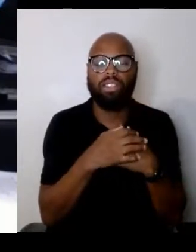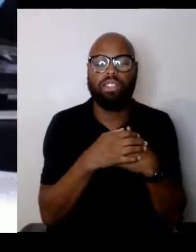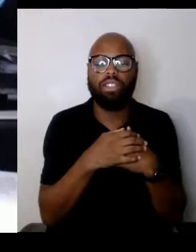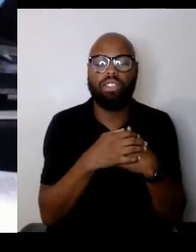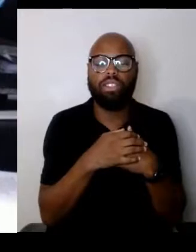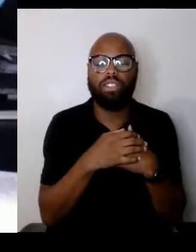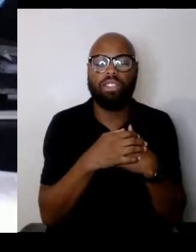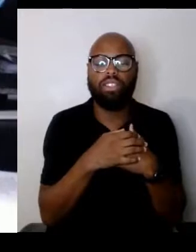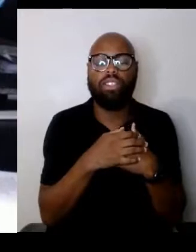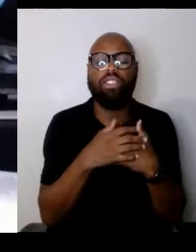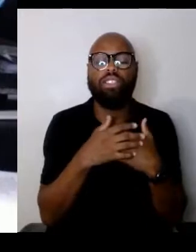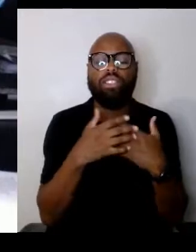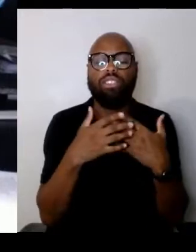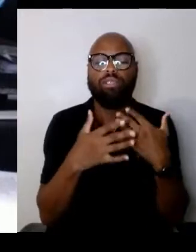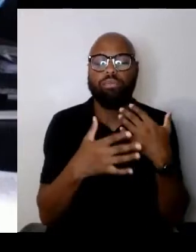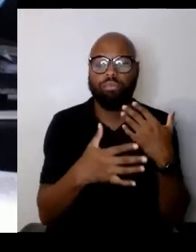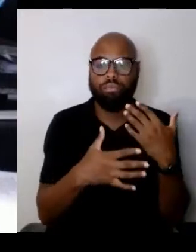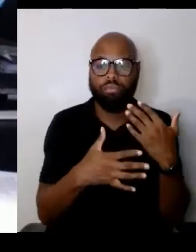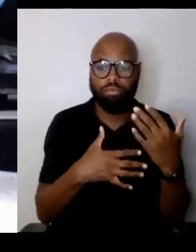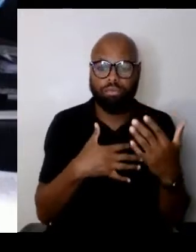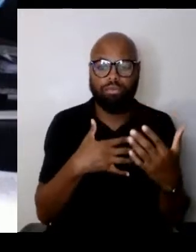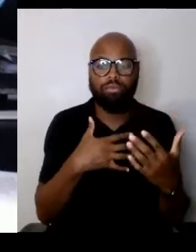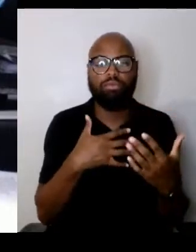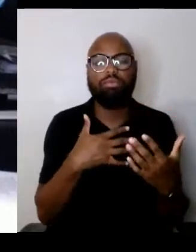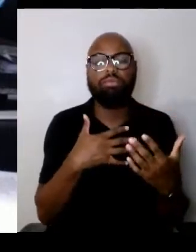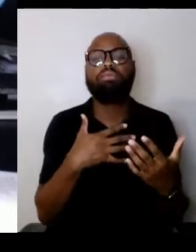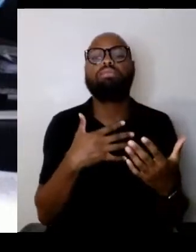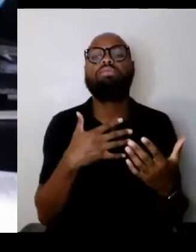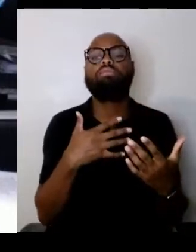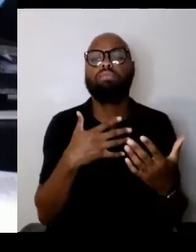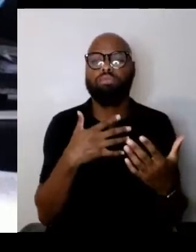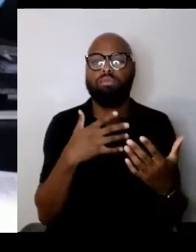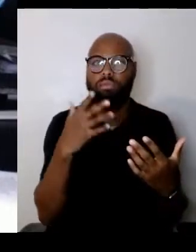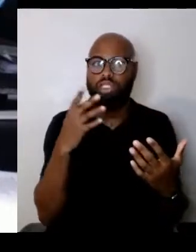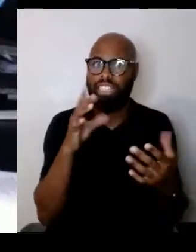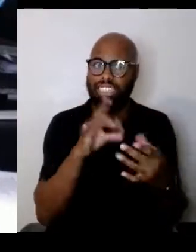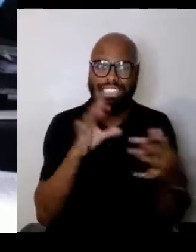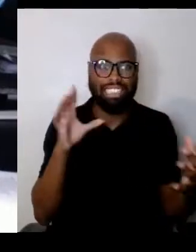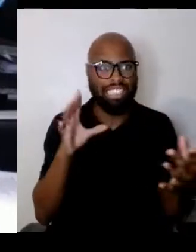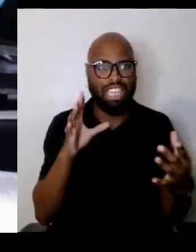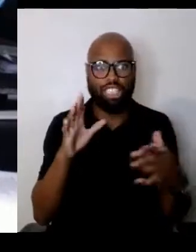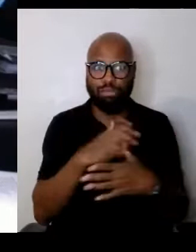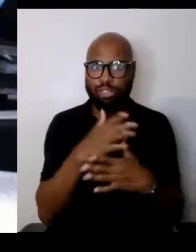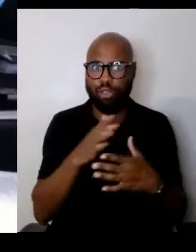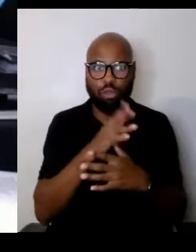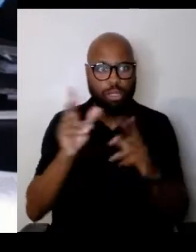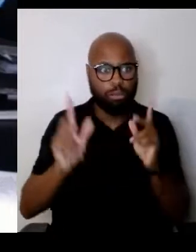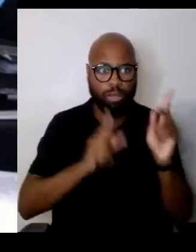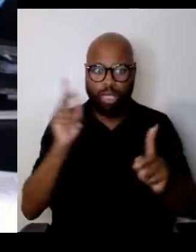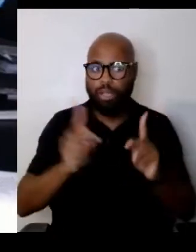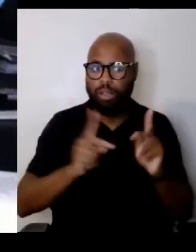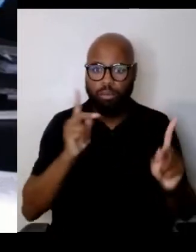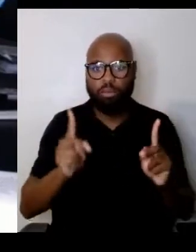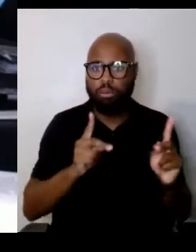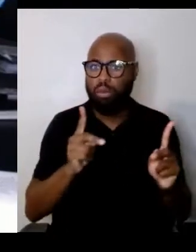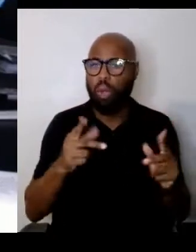and the disconnection between people is much more marked.